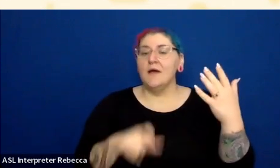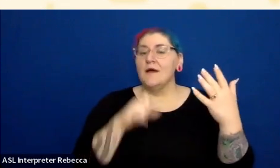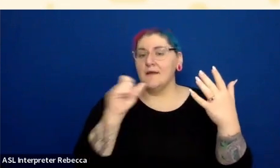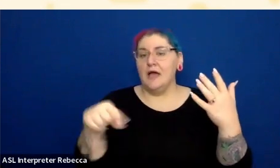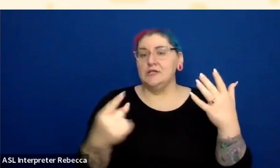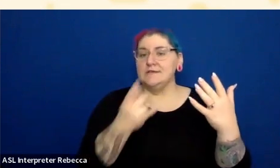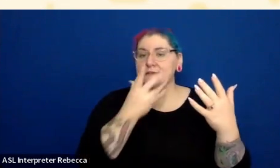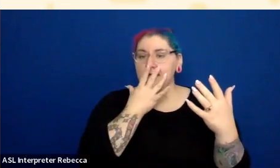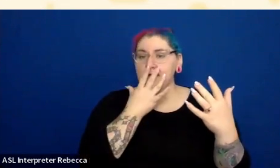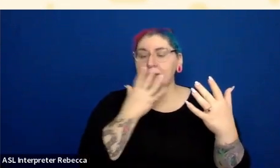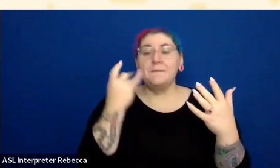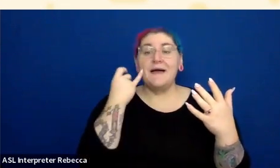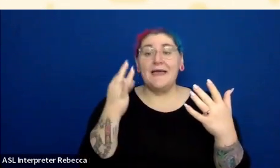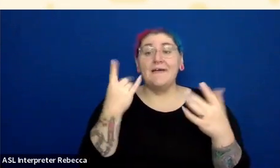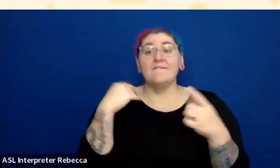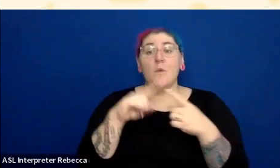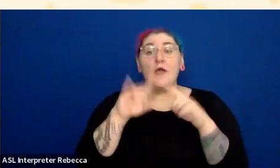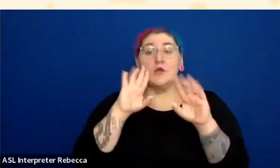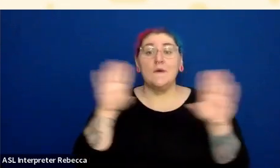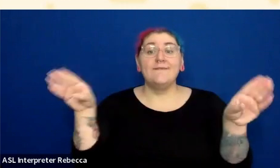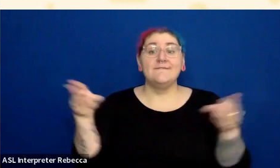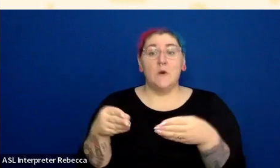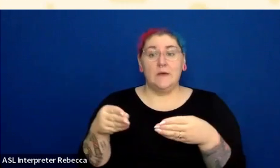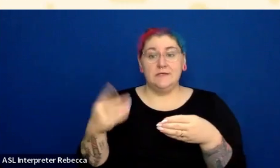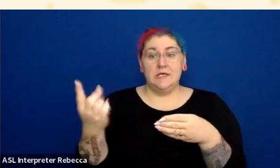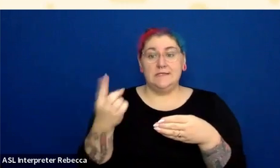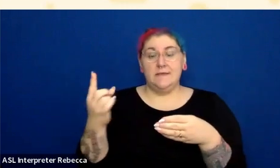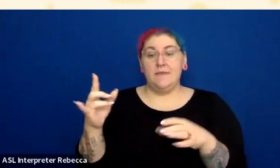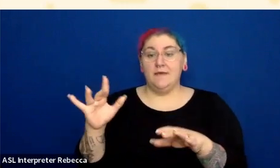but whatever indication you have that something has keyboard focus.